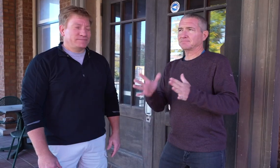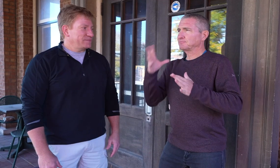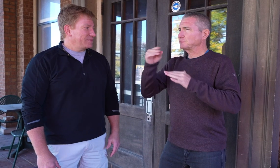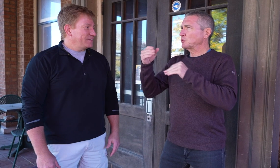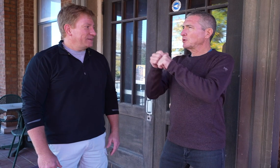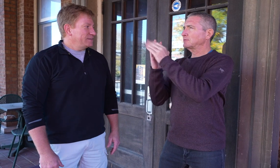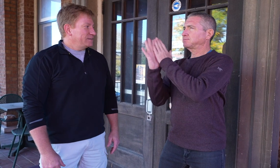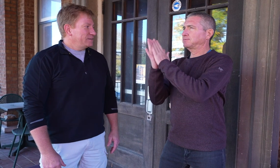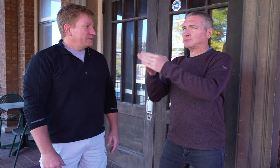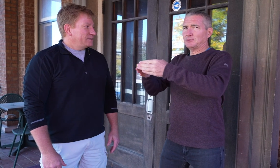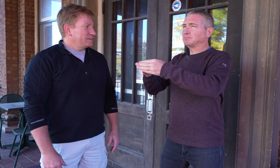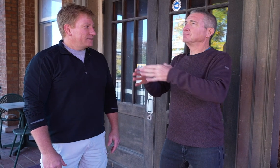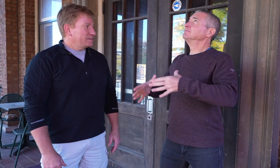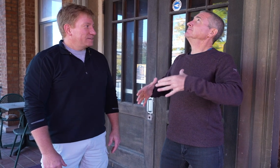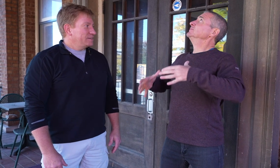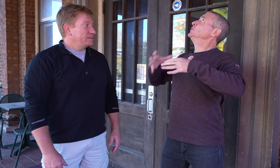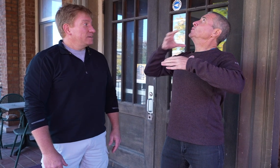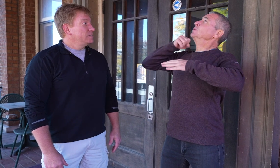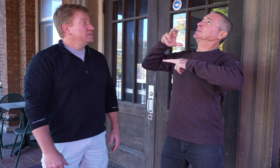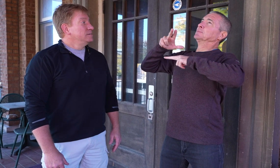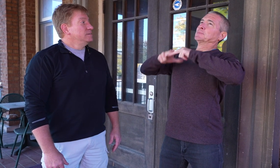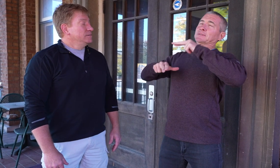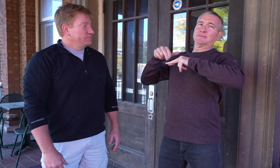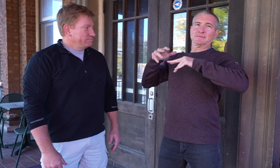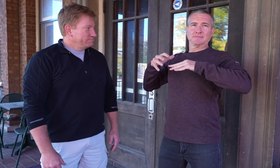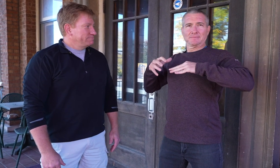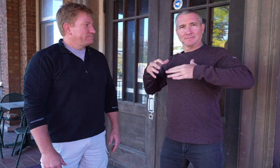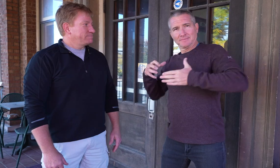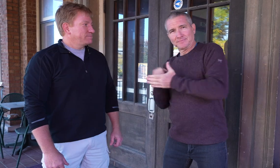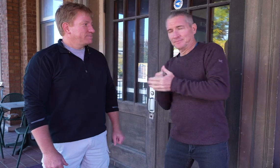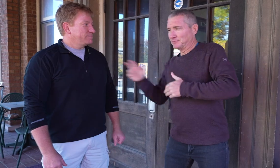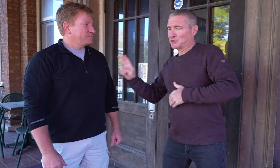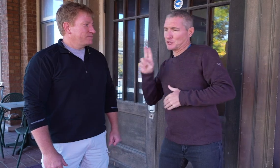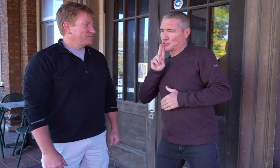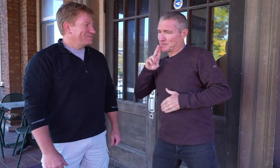We’re here at this monumental building with Herman.